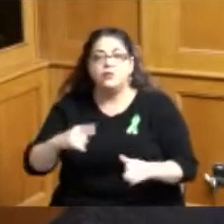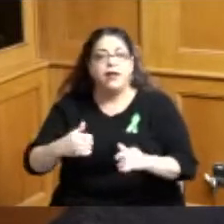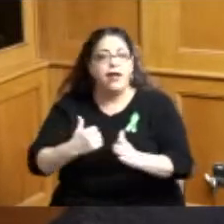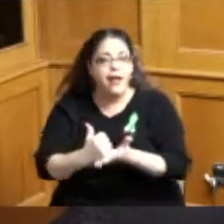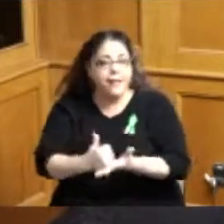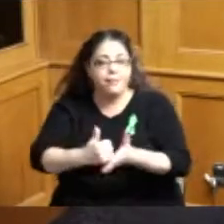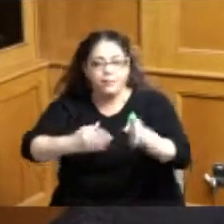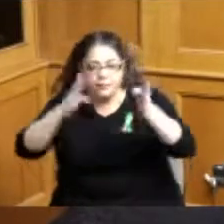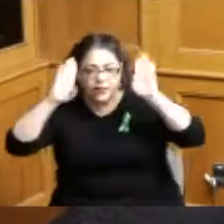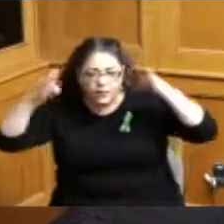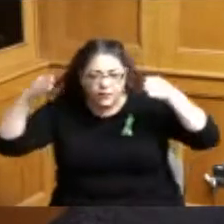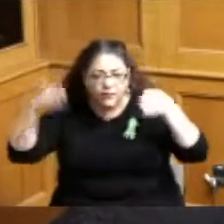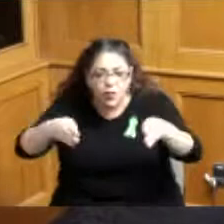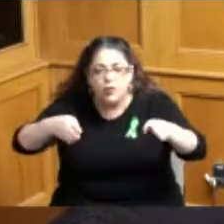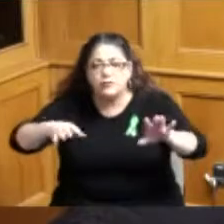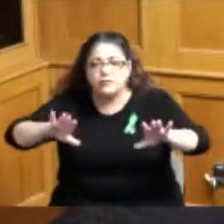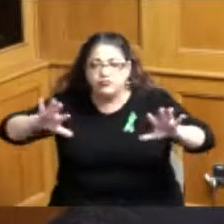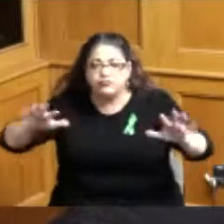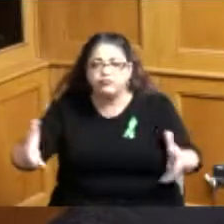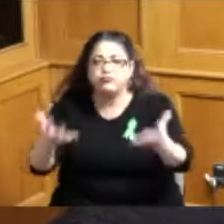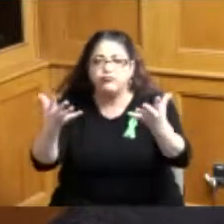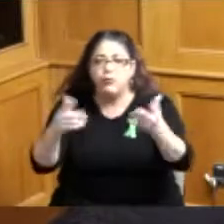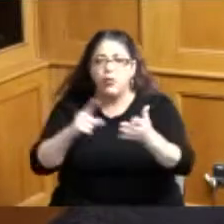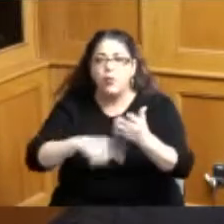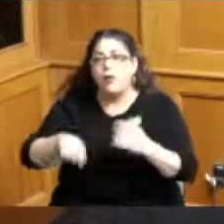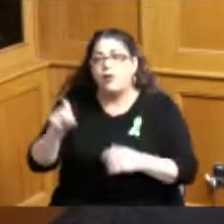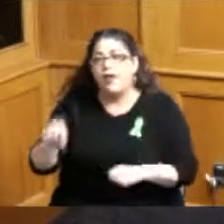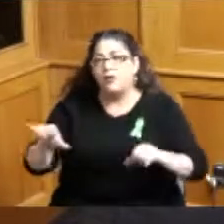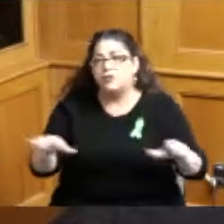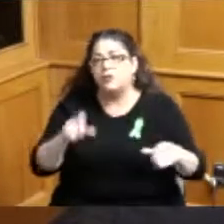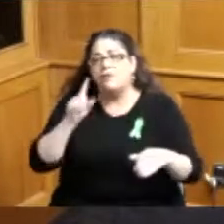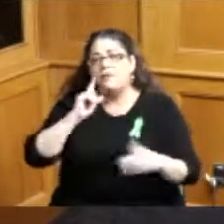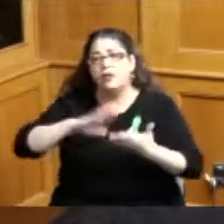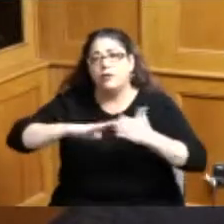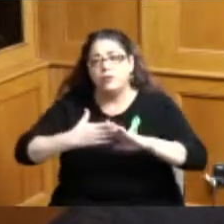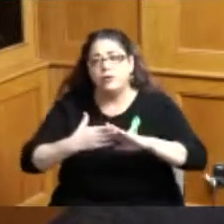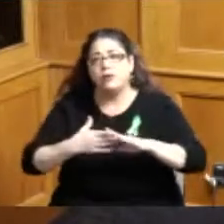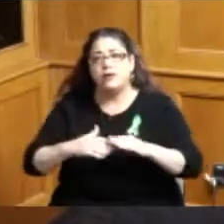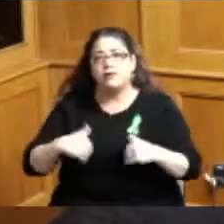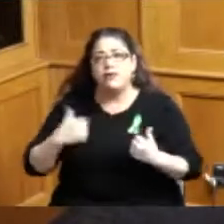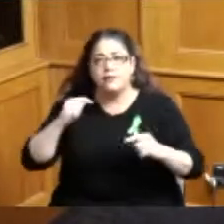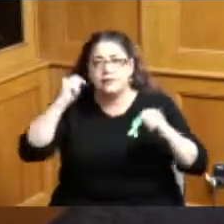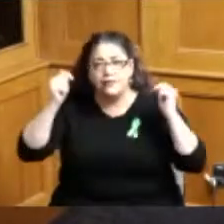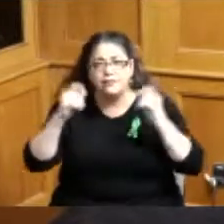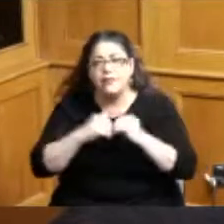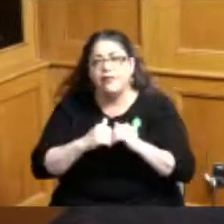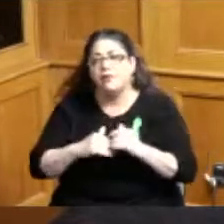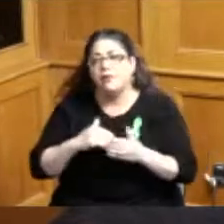mental health of the children teens and adults in our county be a further proclaimed that the Board